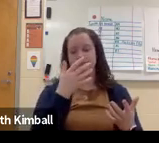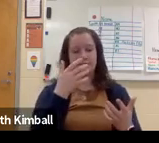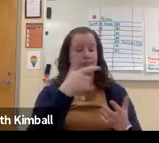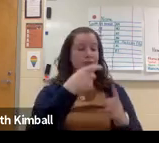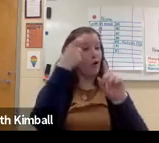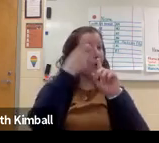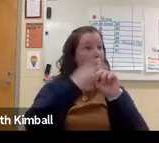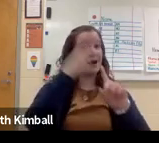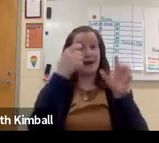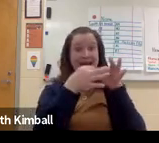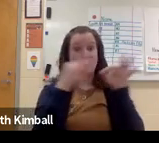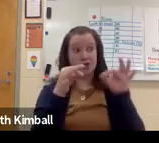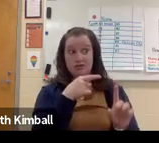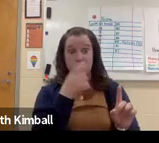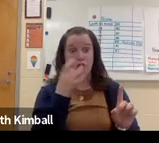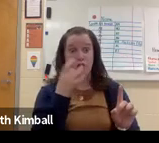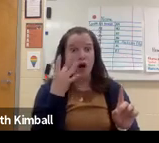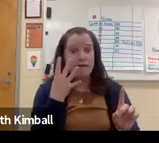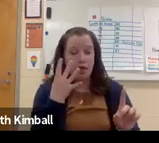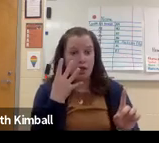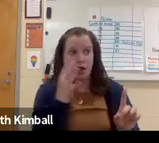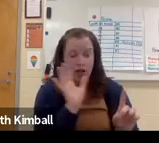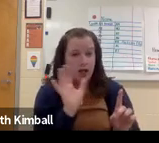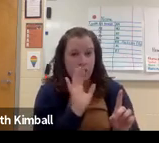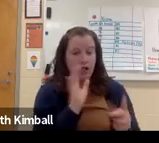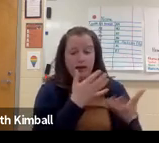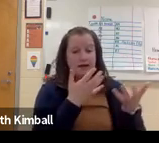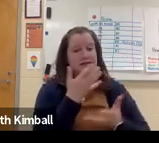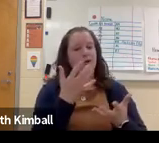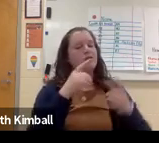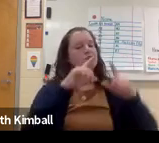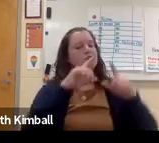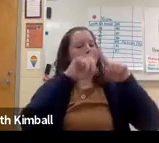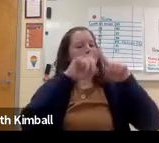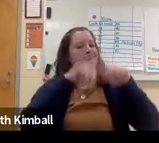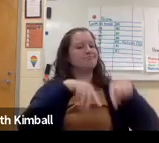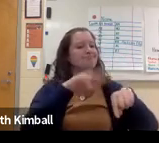for example, when you're watching, if you look at the automatic captions, they're just awful.